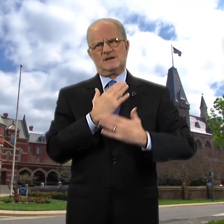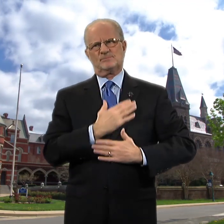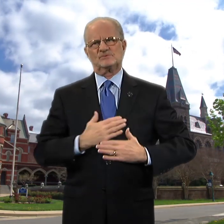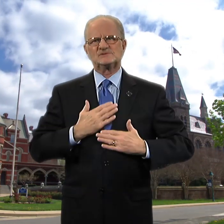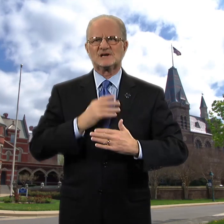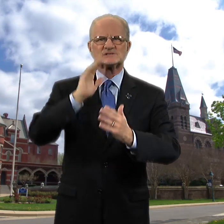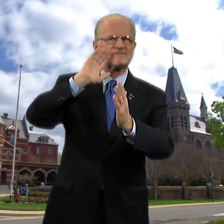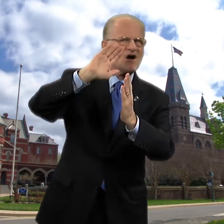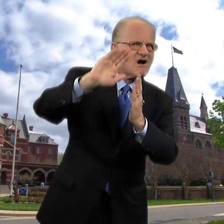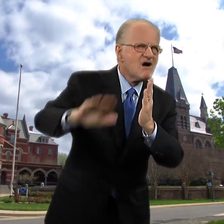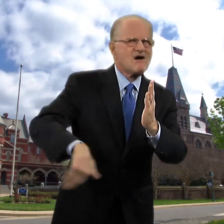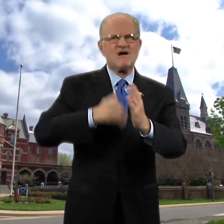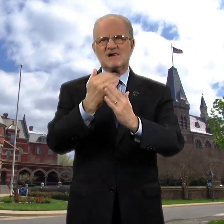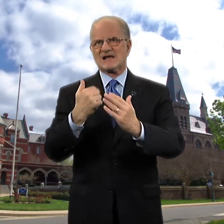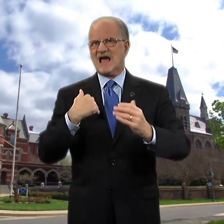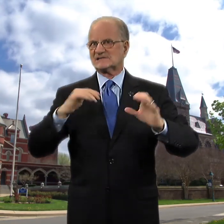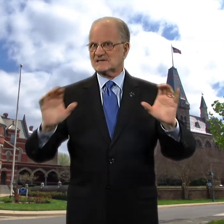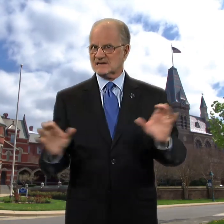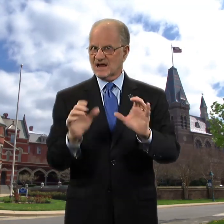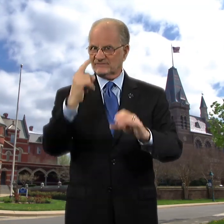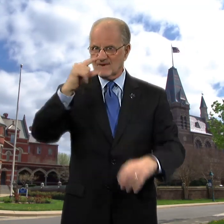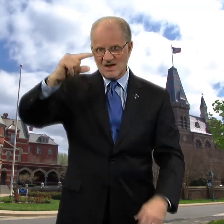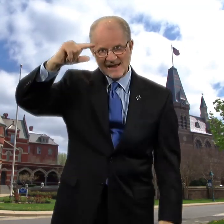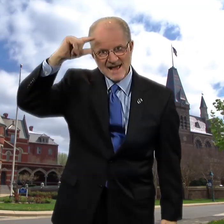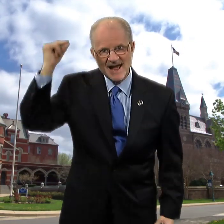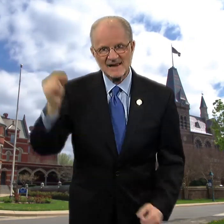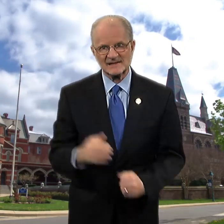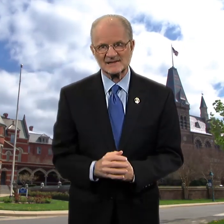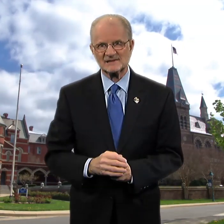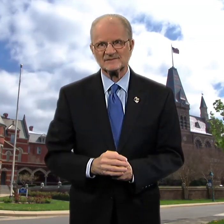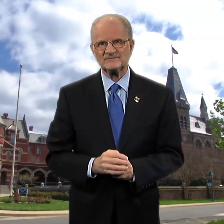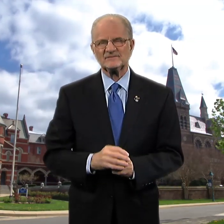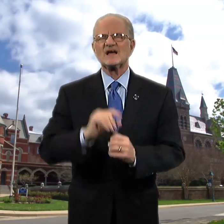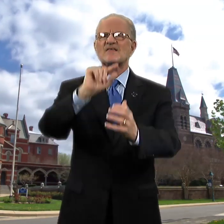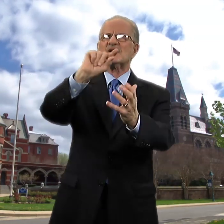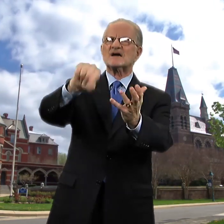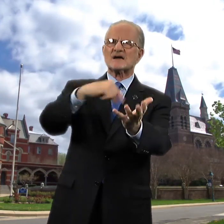for all that he has done for Gallaudet.